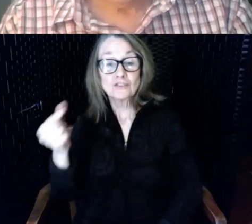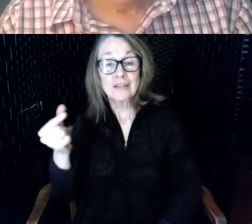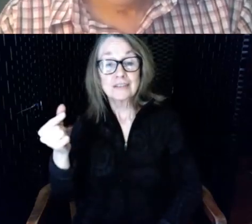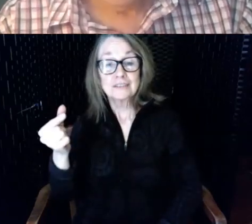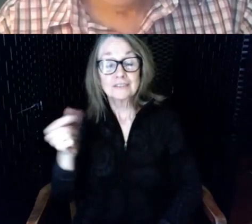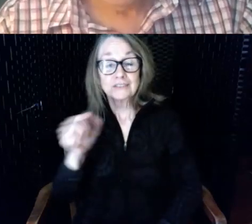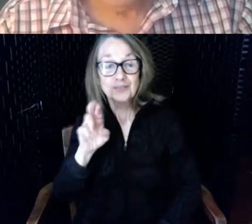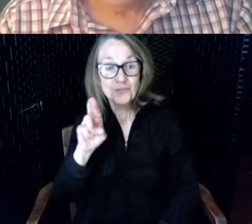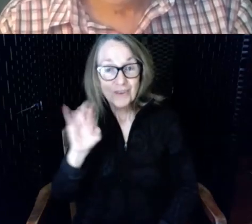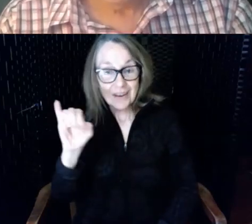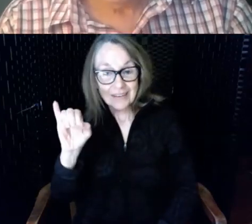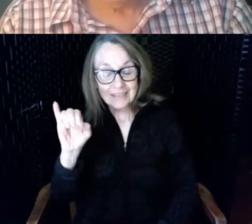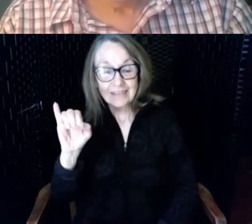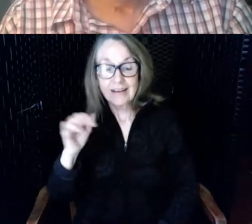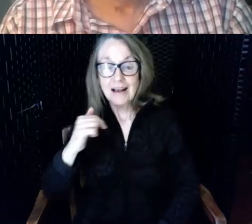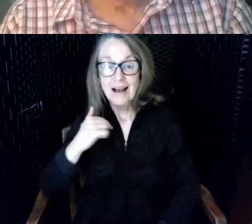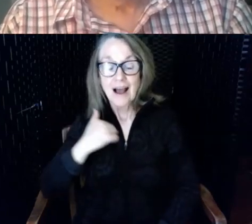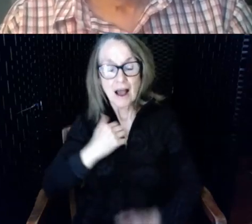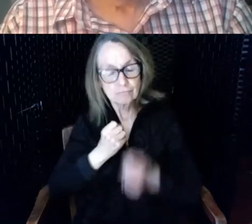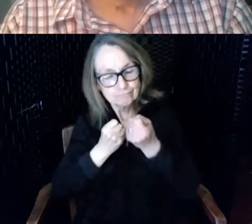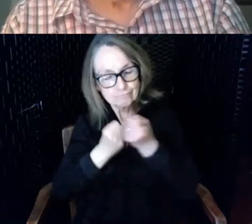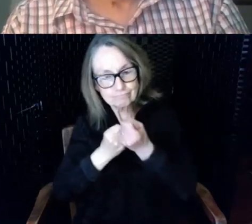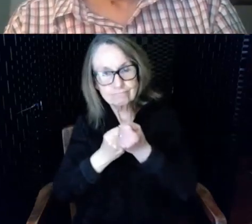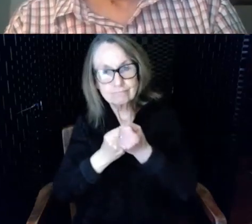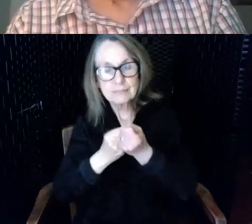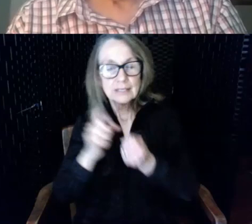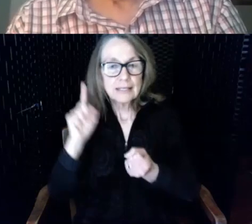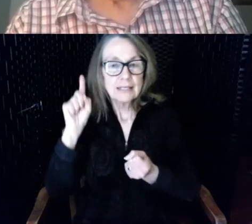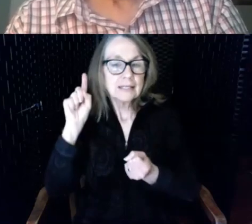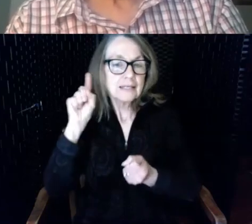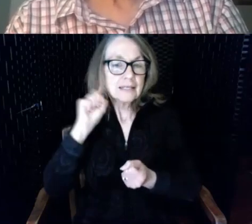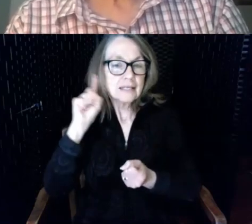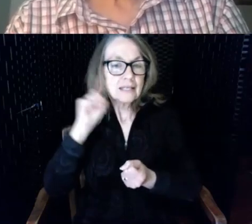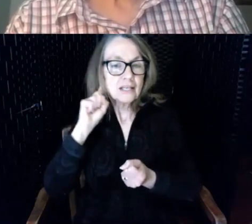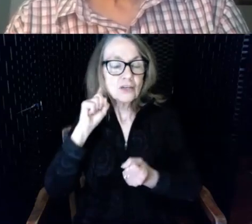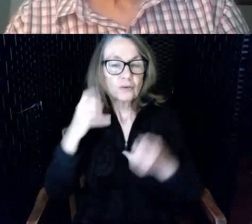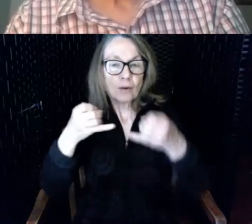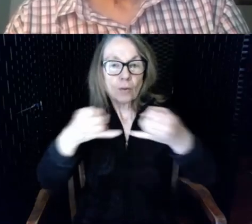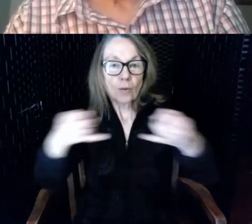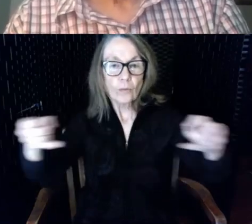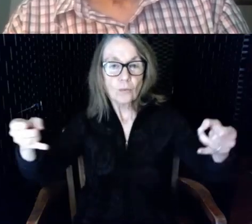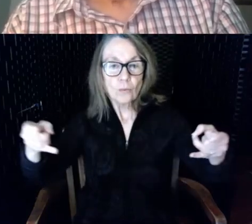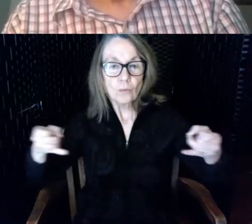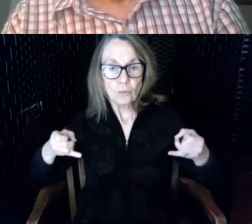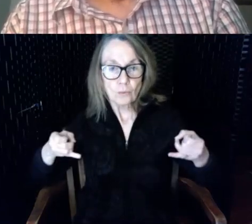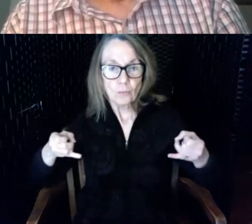I am an advocate for Hearing Loops I work with Hearing Loss Association of